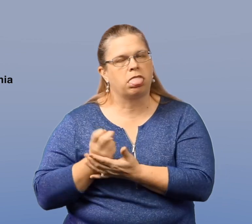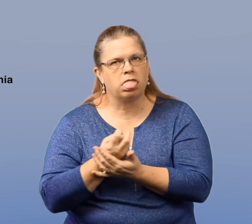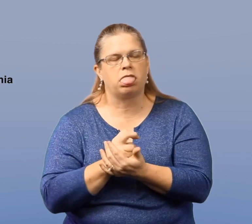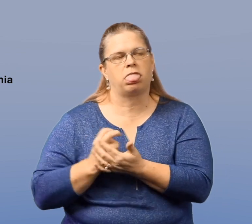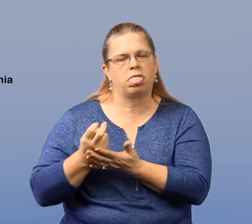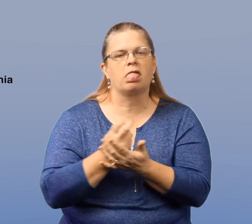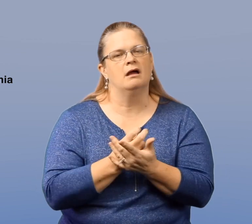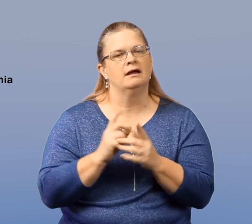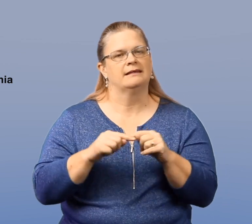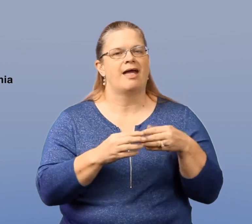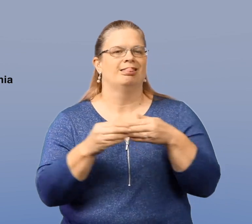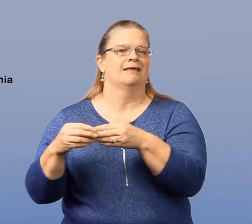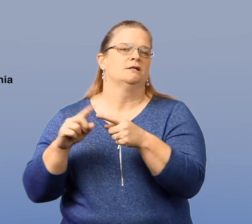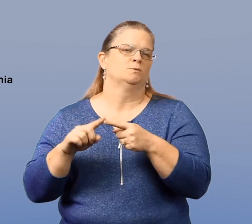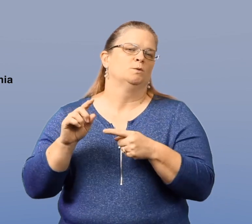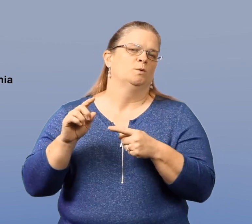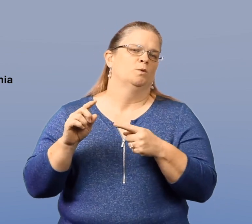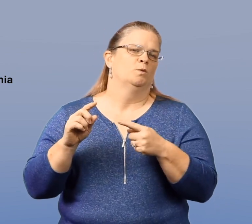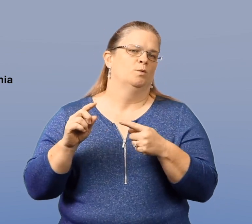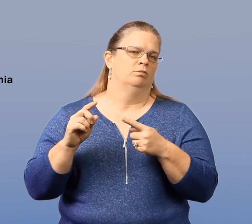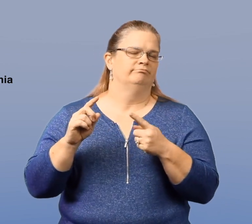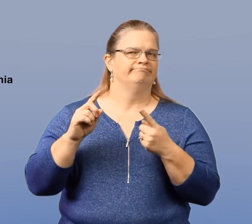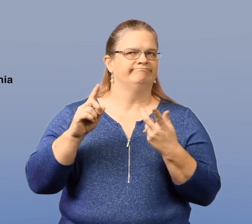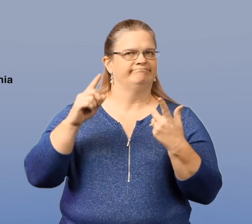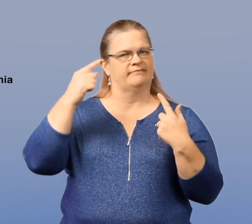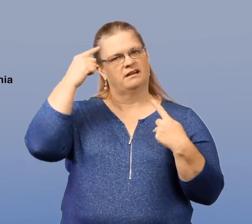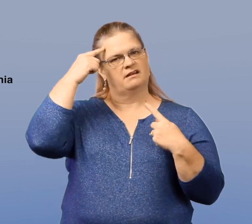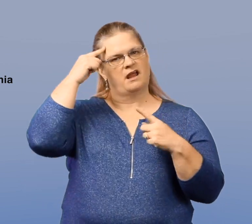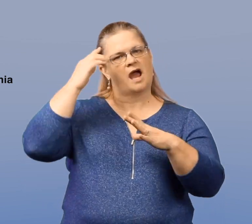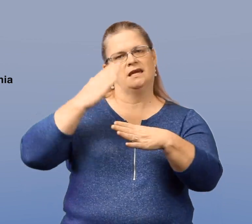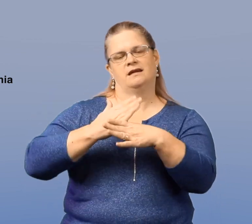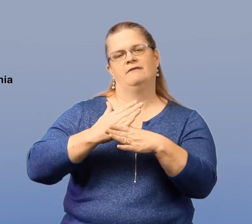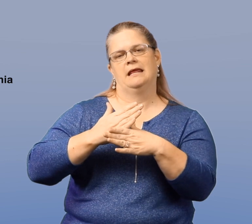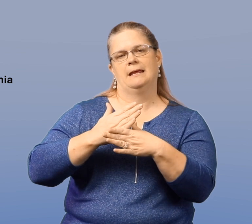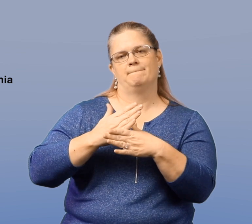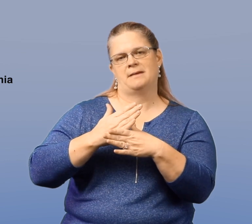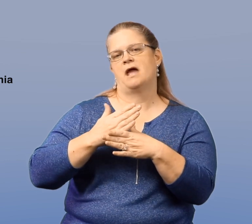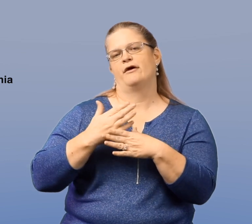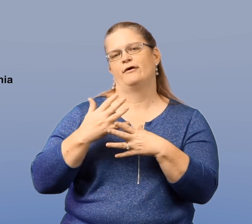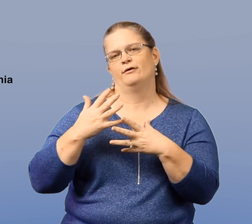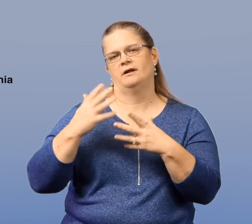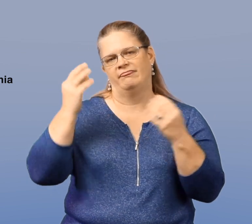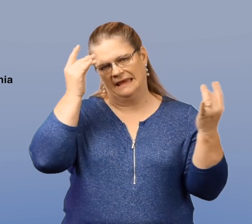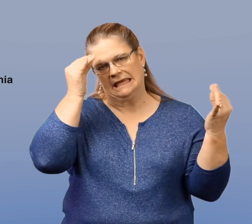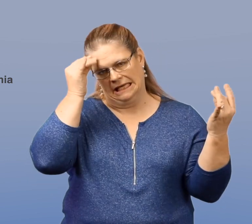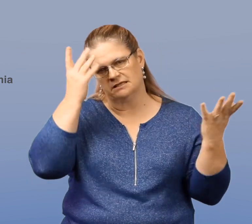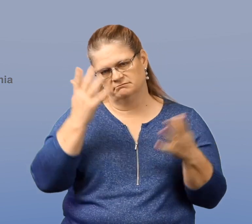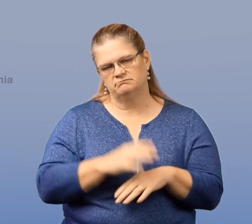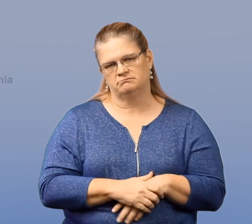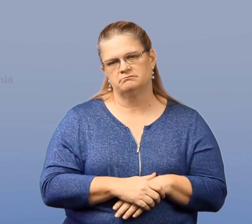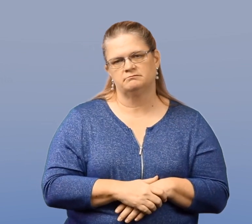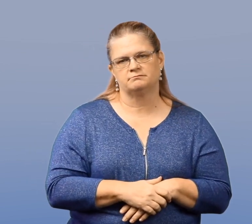Ongoing sleep disturbances or inability to sleep can lead to cognitively impaired thinking.